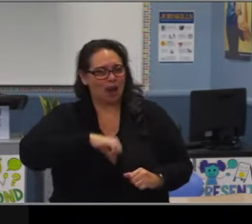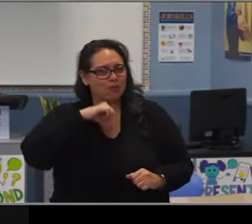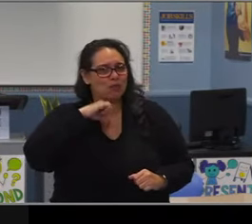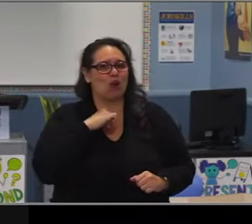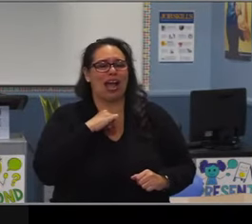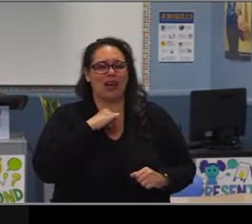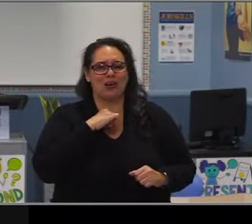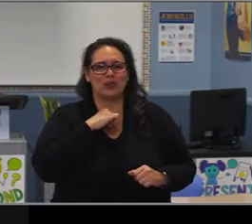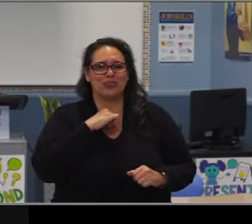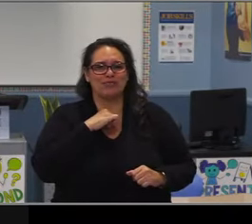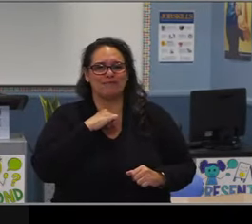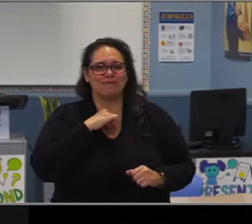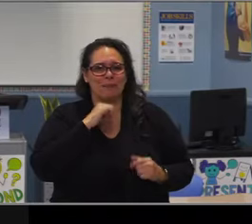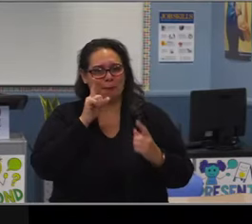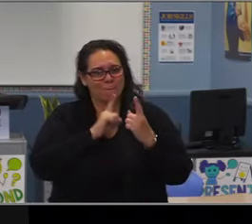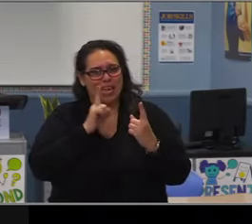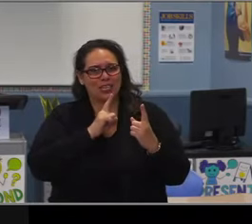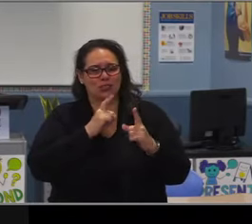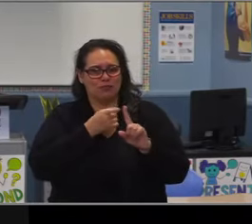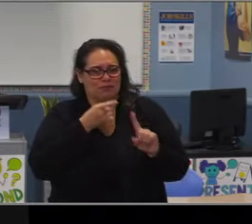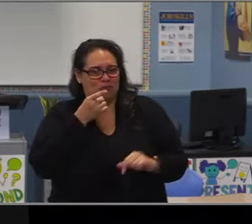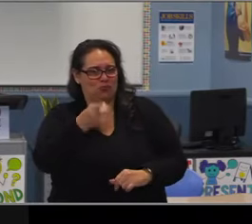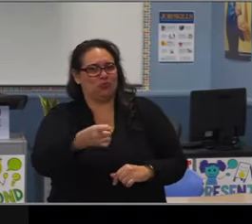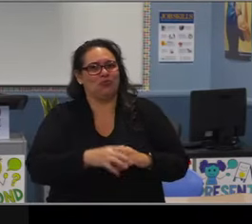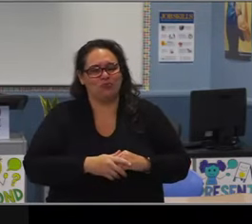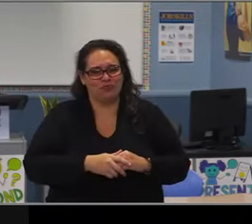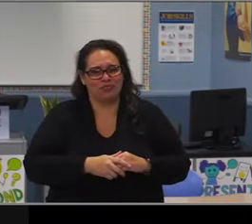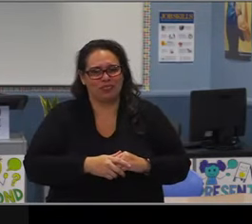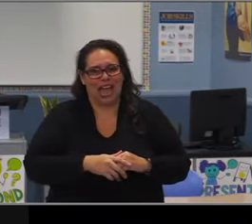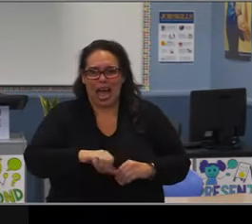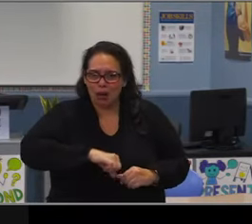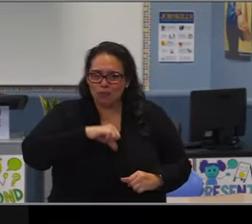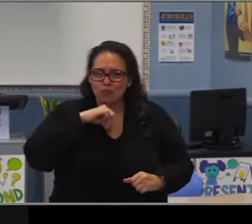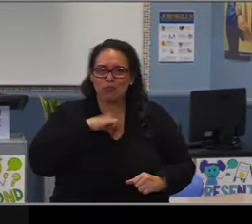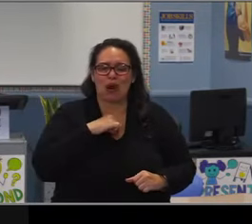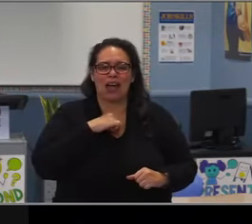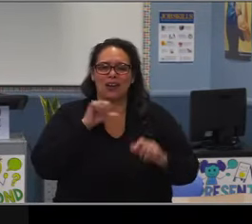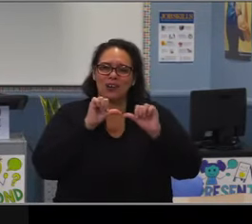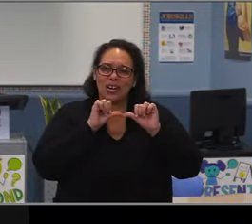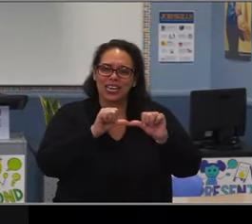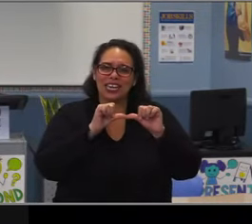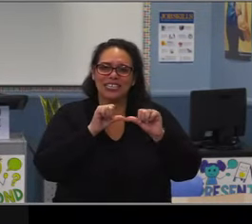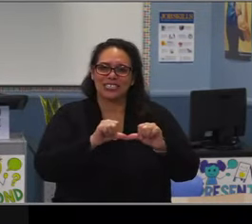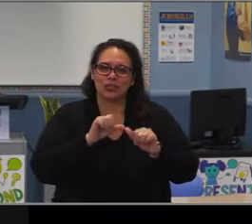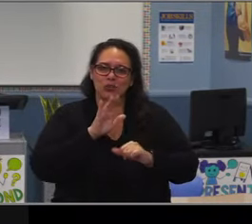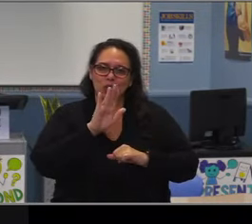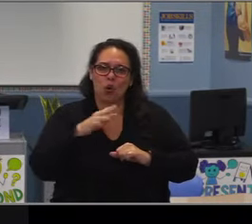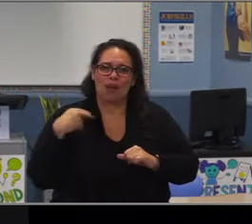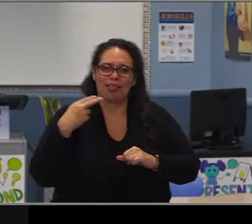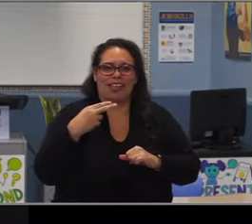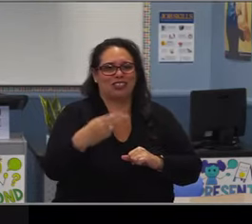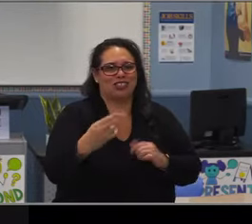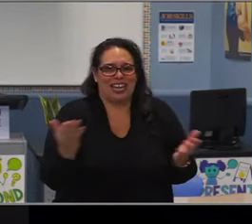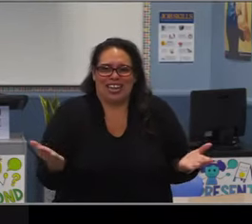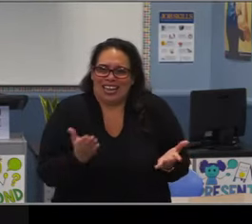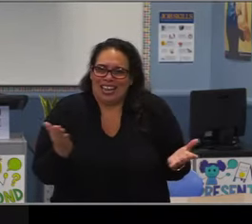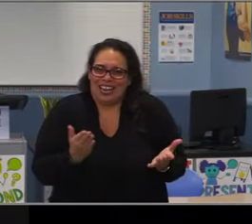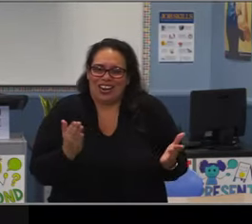very appreciative of everyone. The opportunity to work with so many good folks over the years.